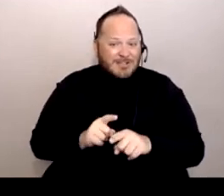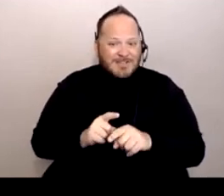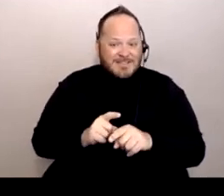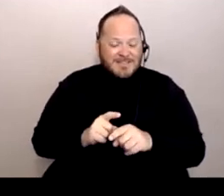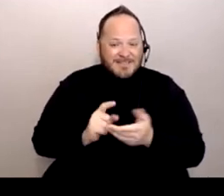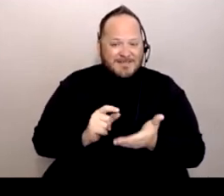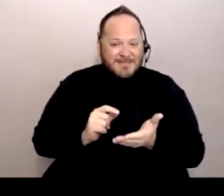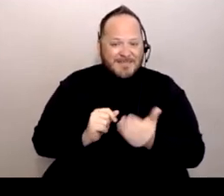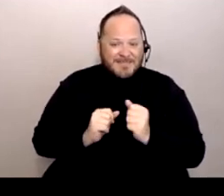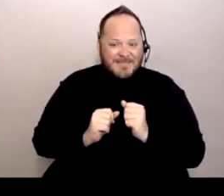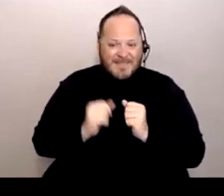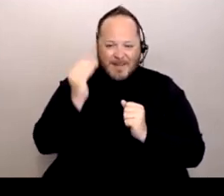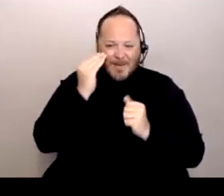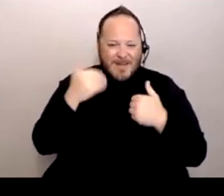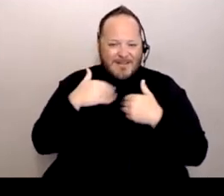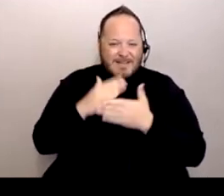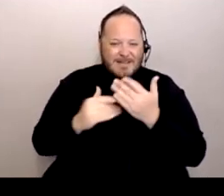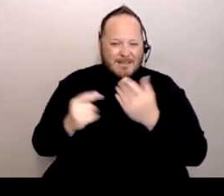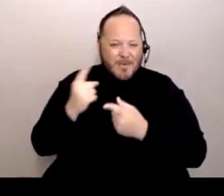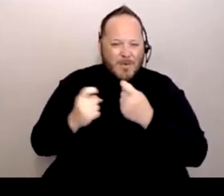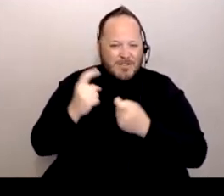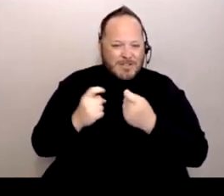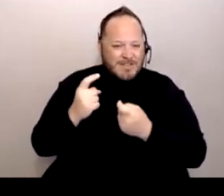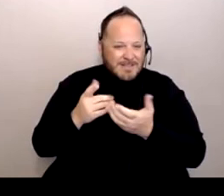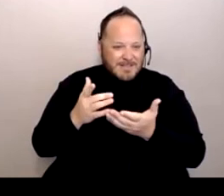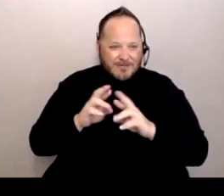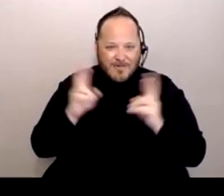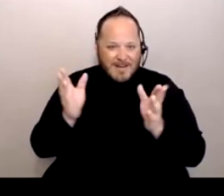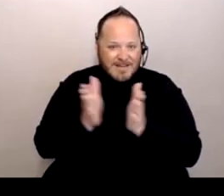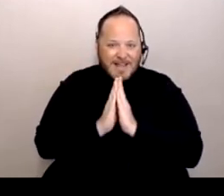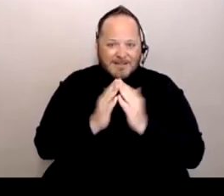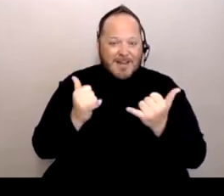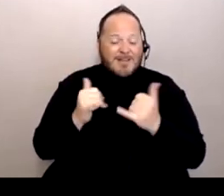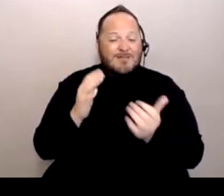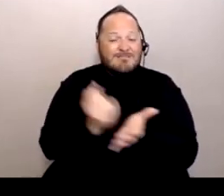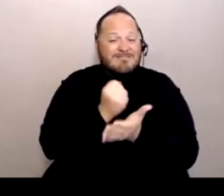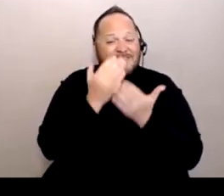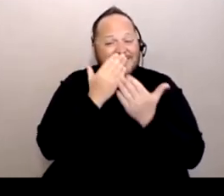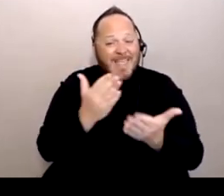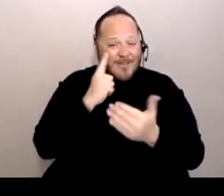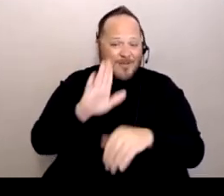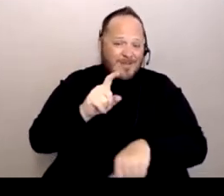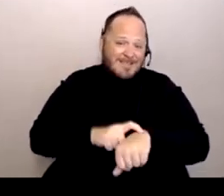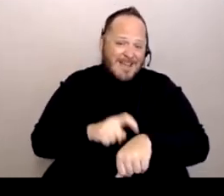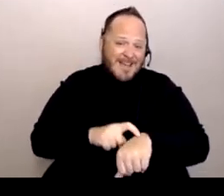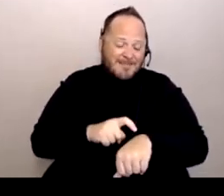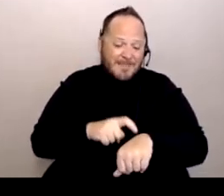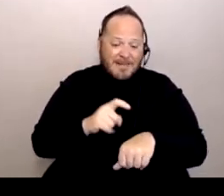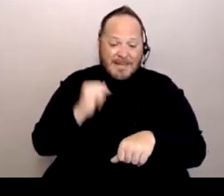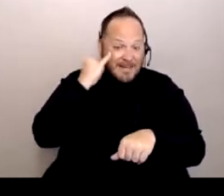I know there's some questions that are gonna be asked right now. So thank you for your time. And if I didn't address something, I'm sorry.